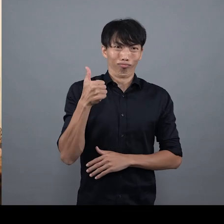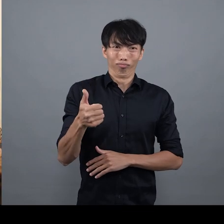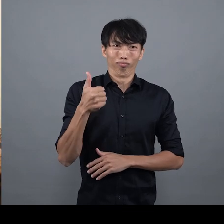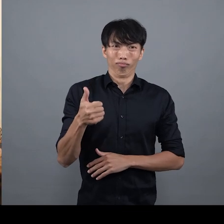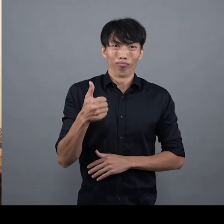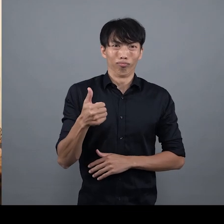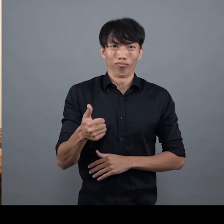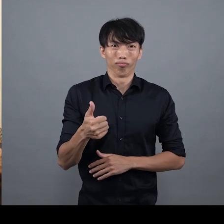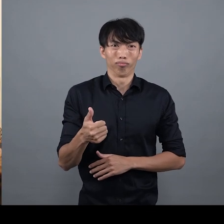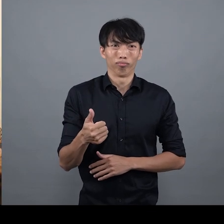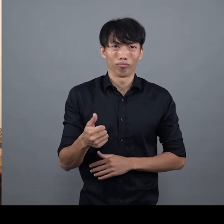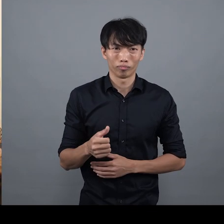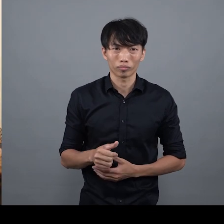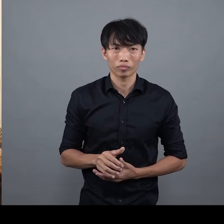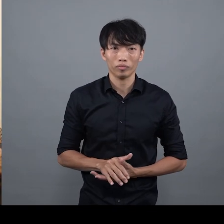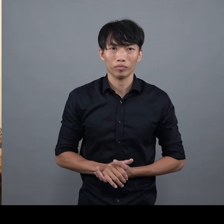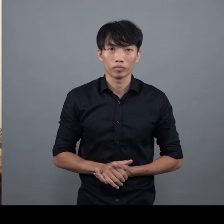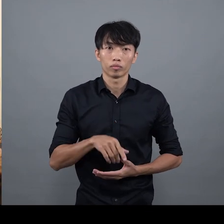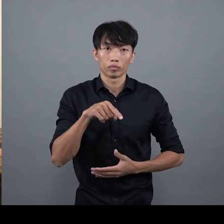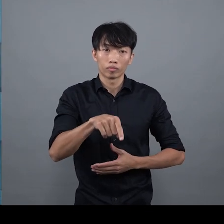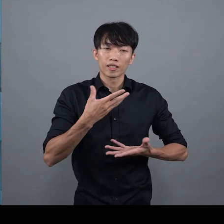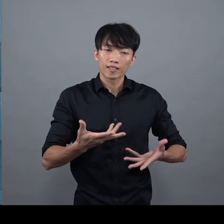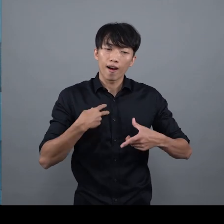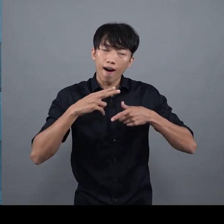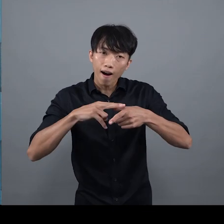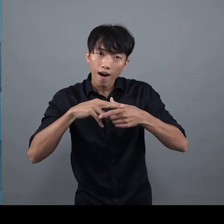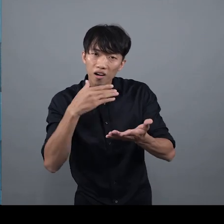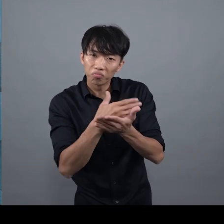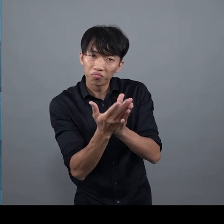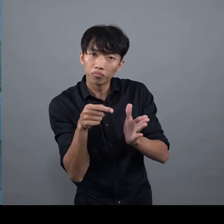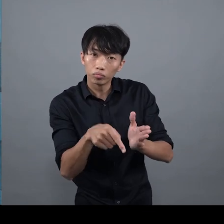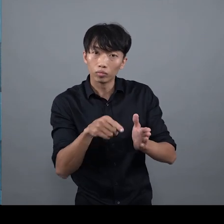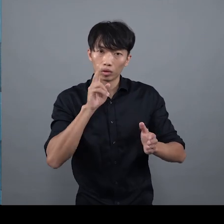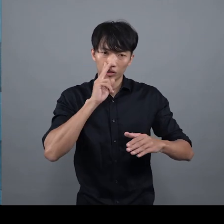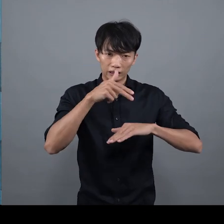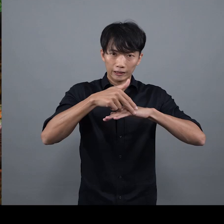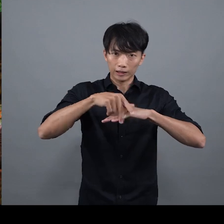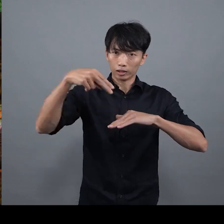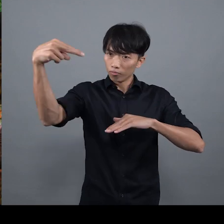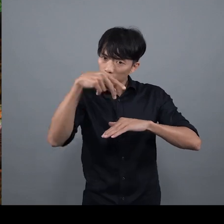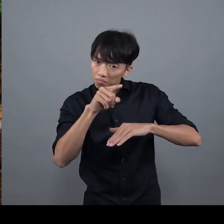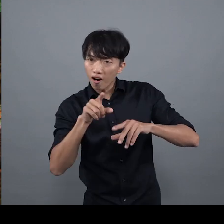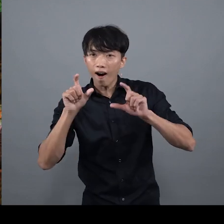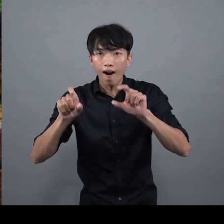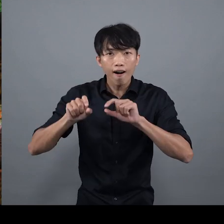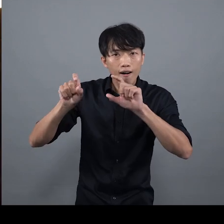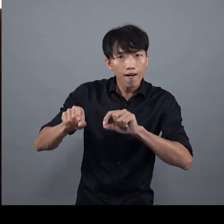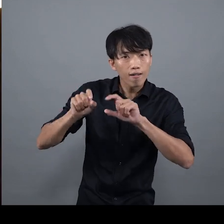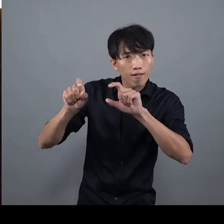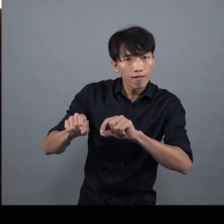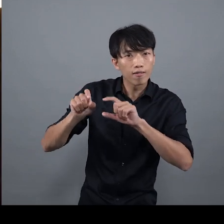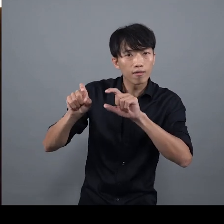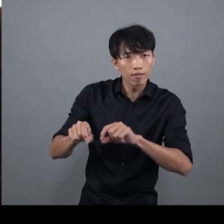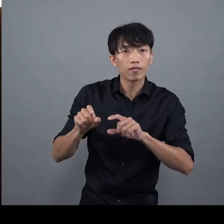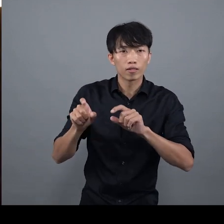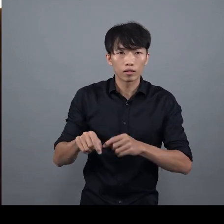has many wonderful aspects Now when I introduce a product, I do so from a design perspective